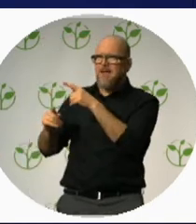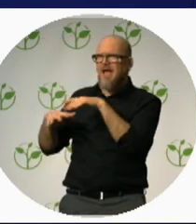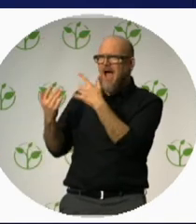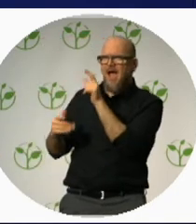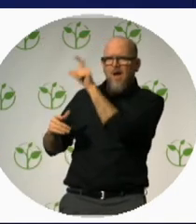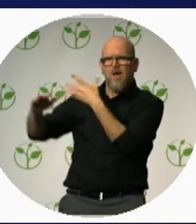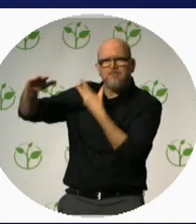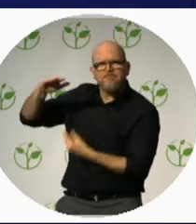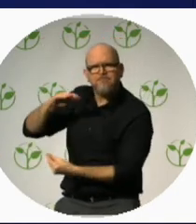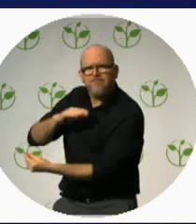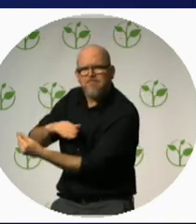than the blindness itself.